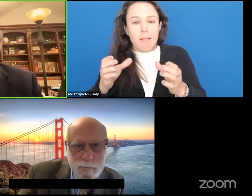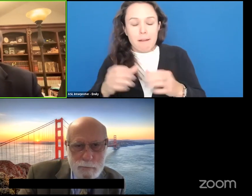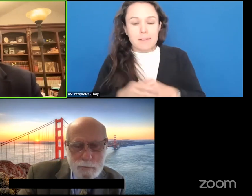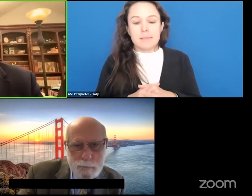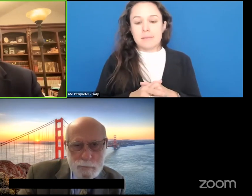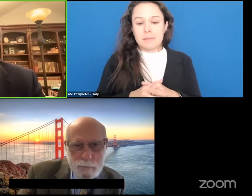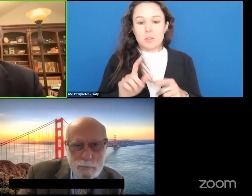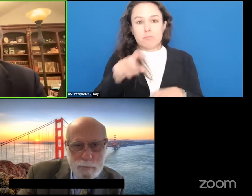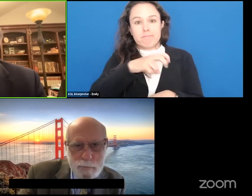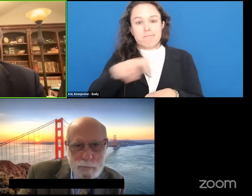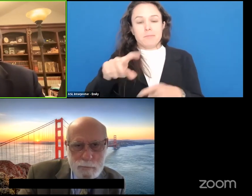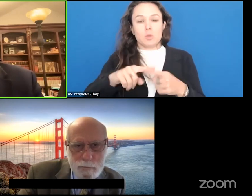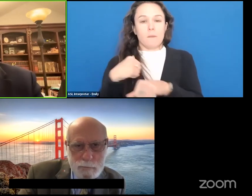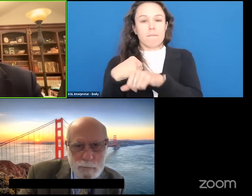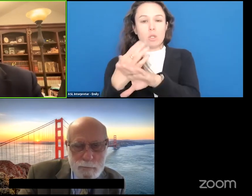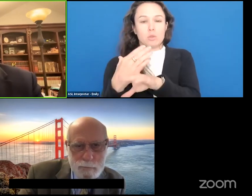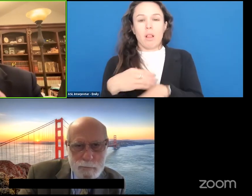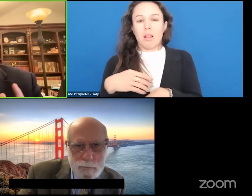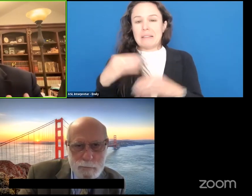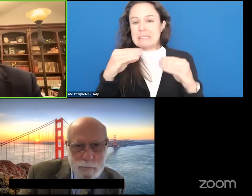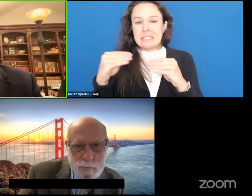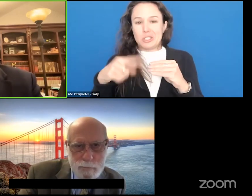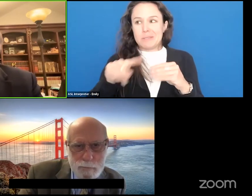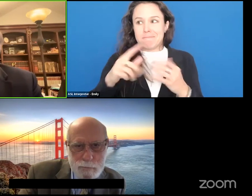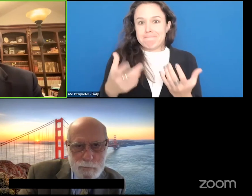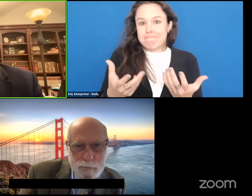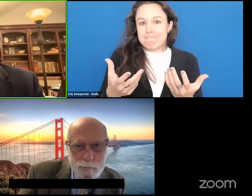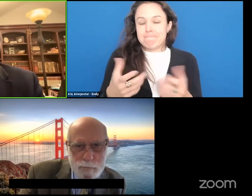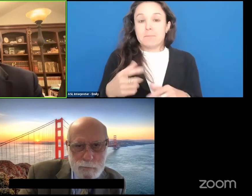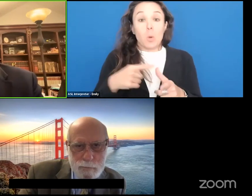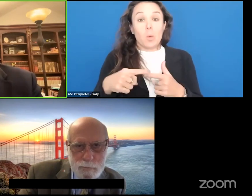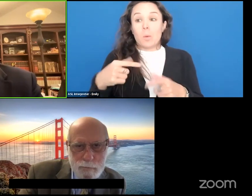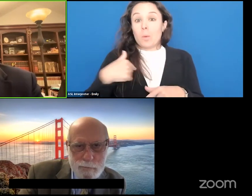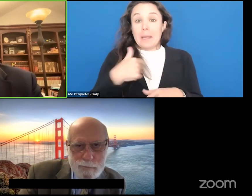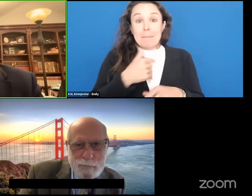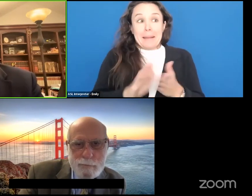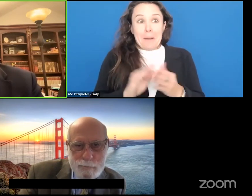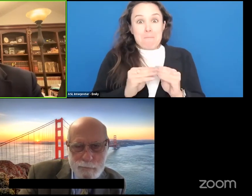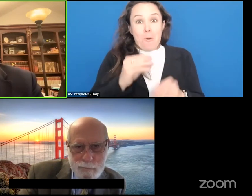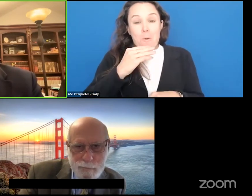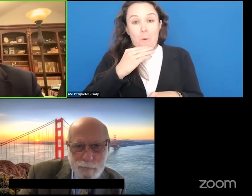over to virtual teaching and as we get older it gets harder for us to learn but people